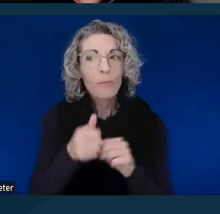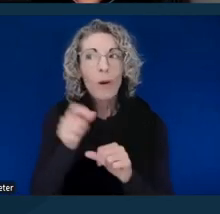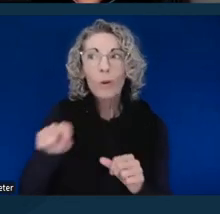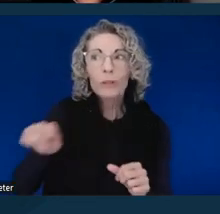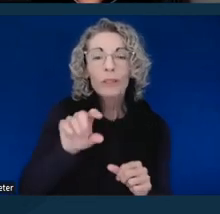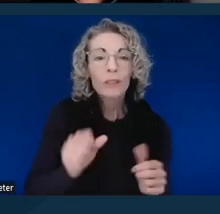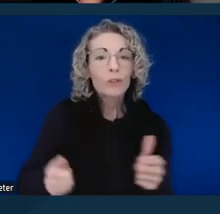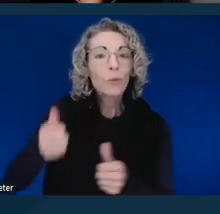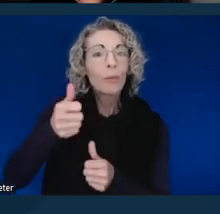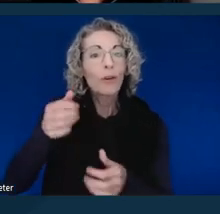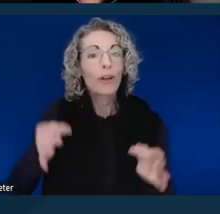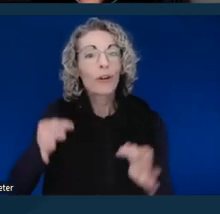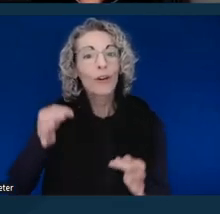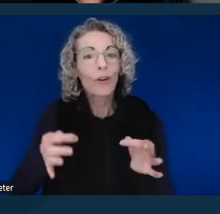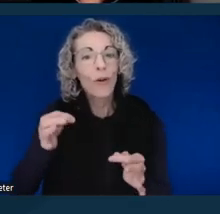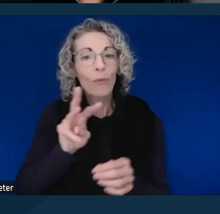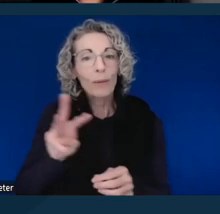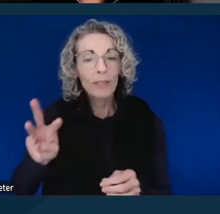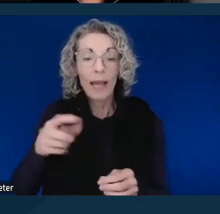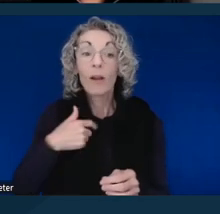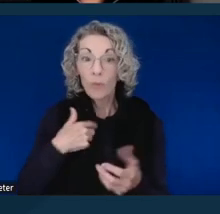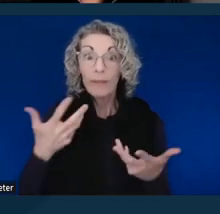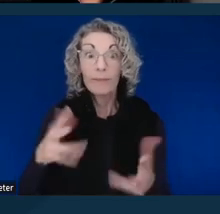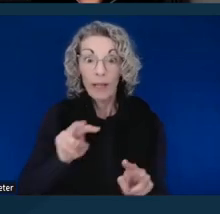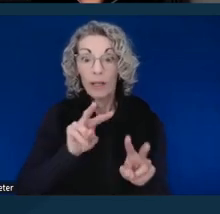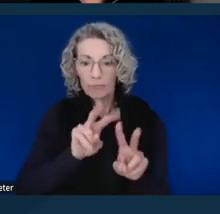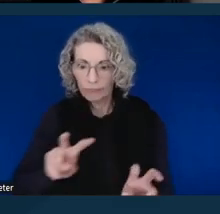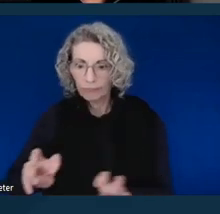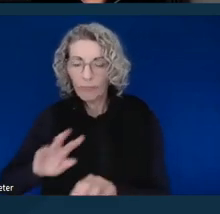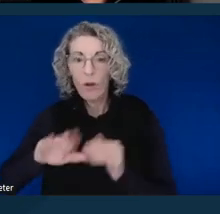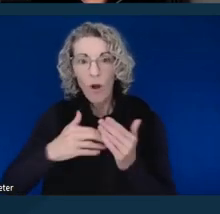and we again, we looked at all counties in California, most of them provide a link